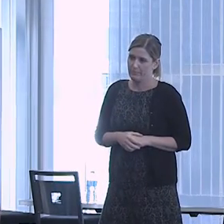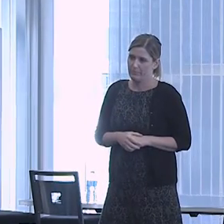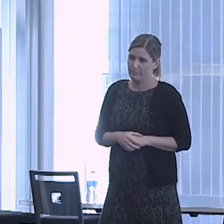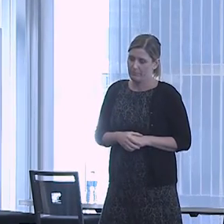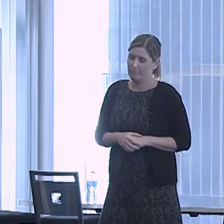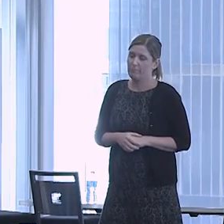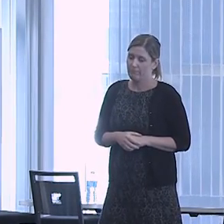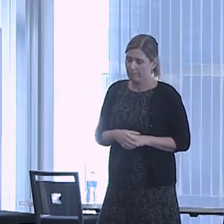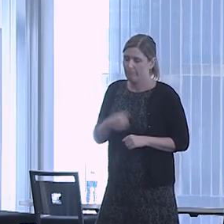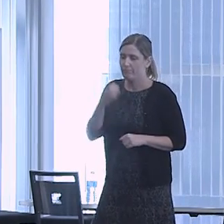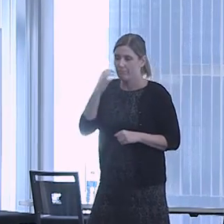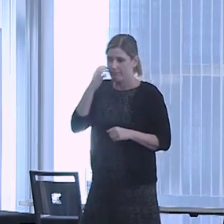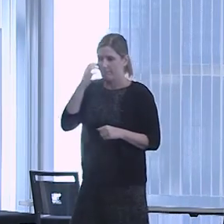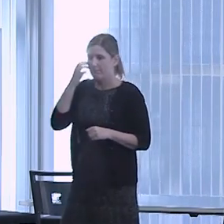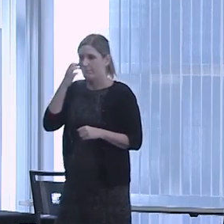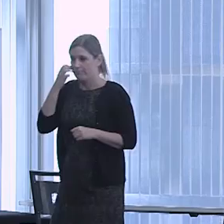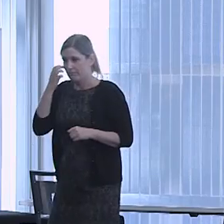[Question Asker] Great, thank you so much.